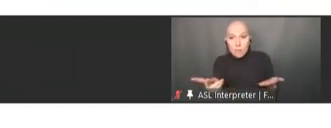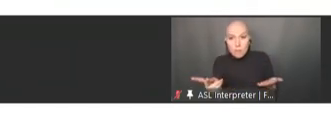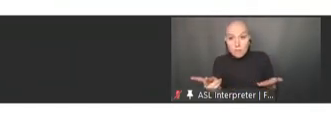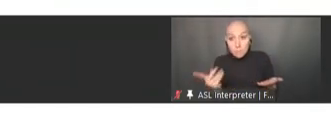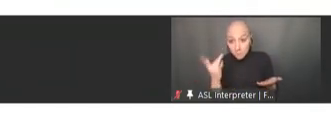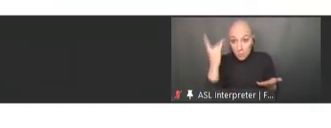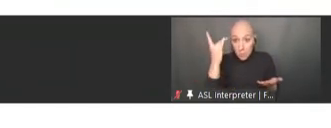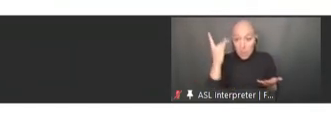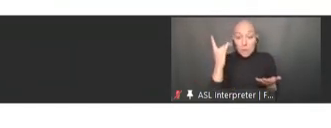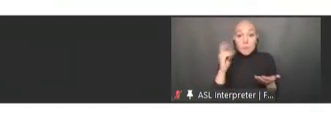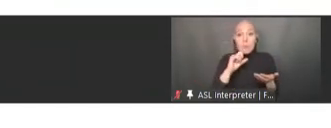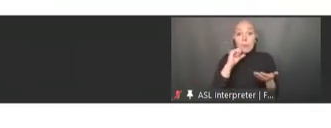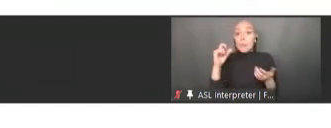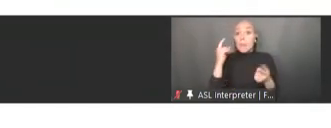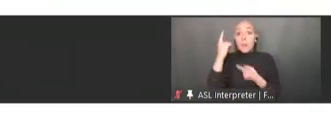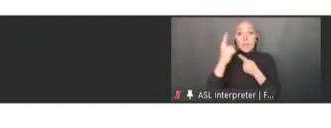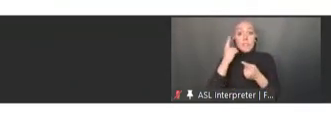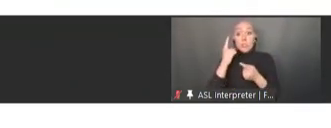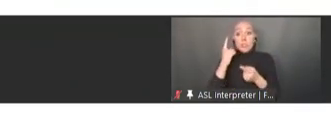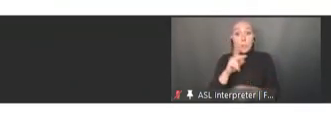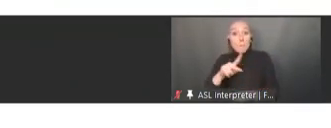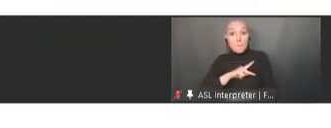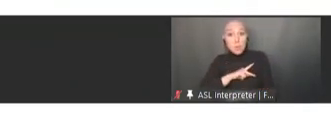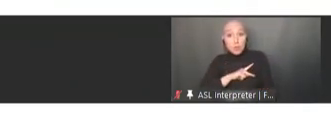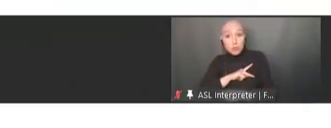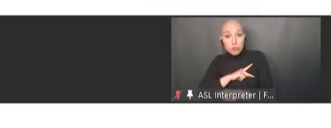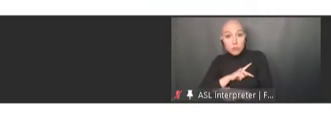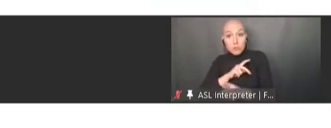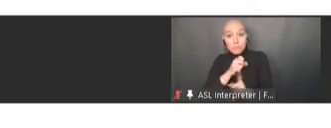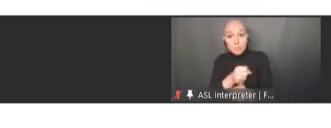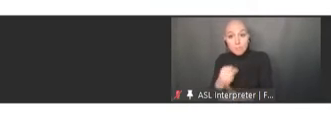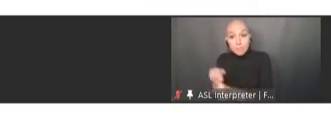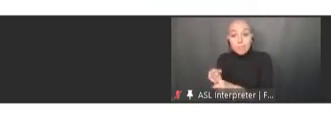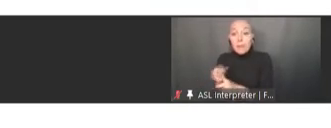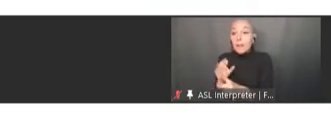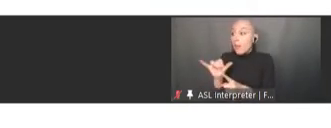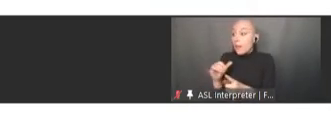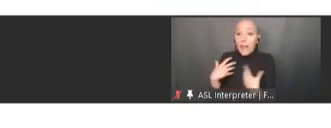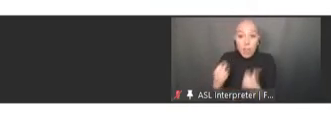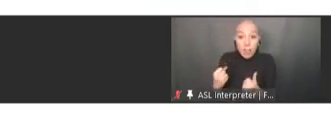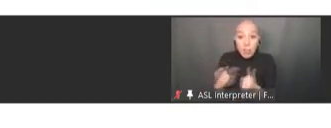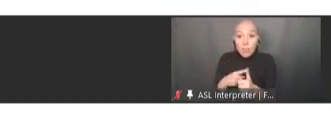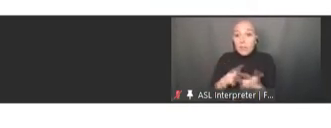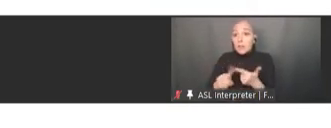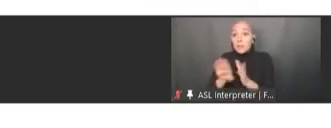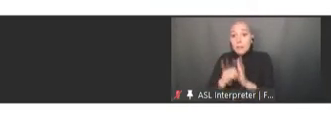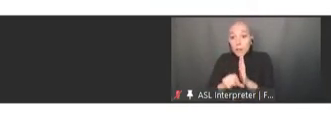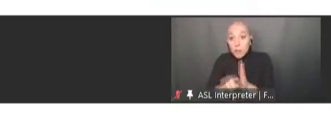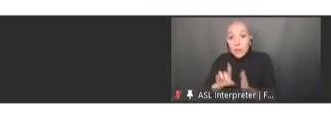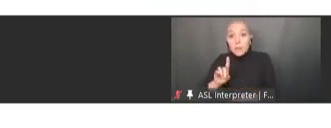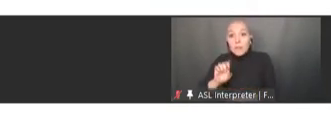personal factors, such as health, demographics, but also the other factors, which mean